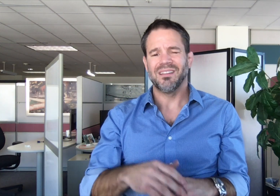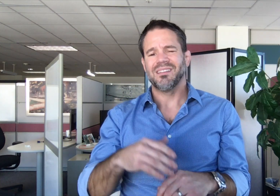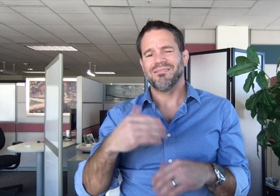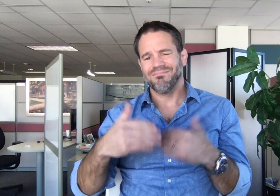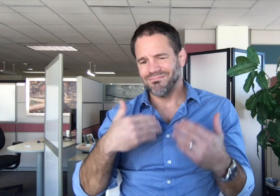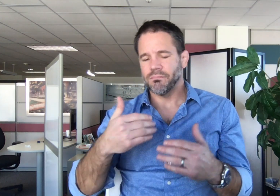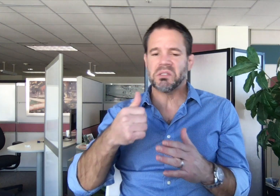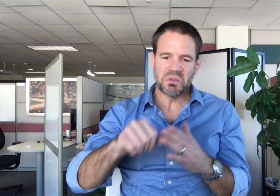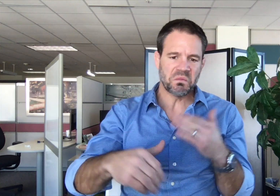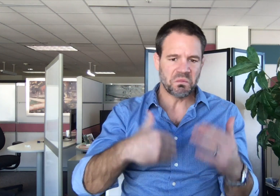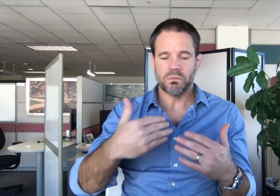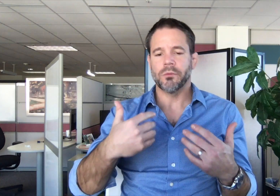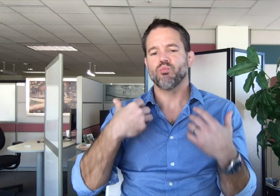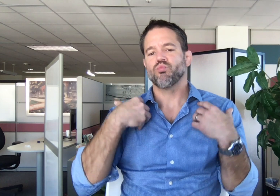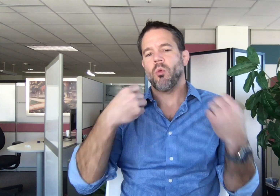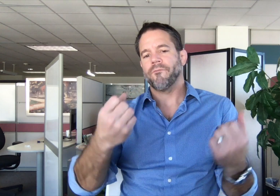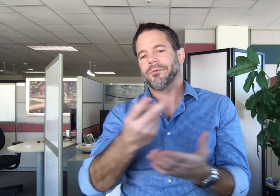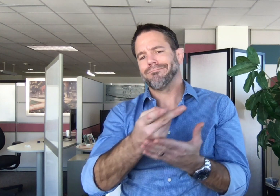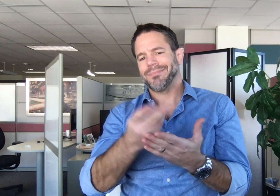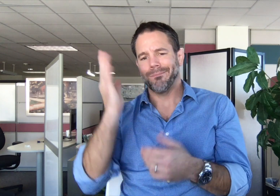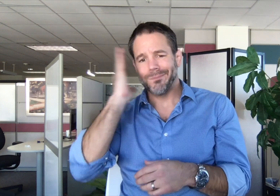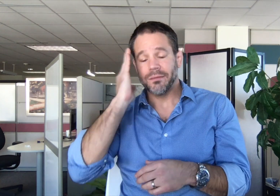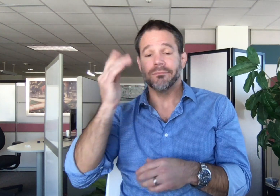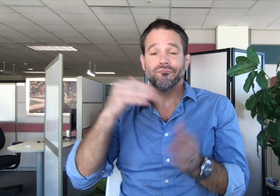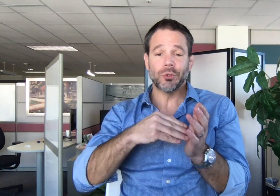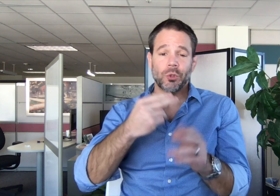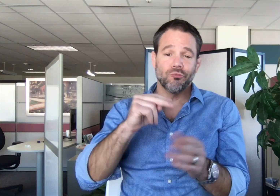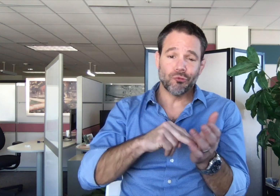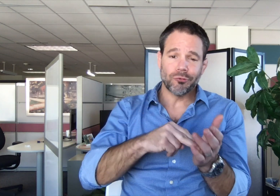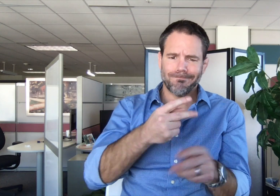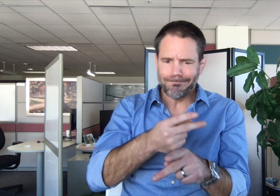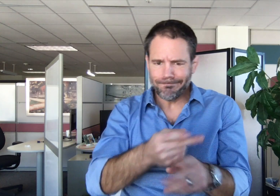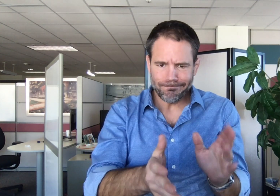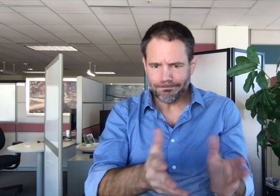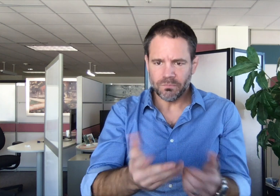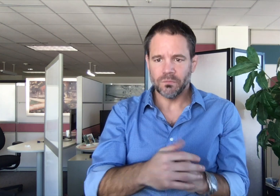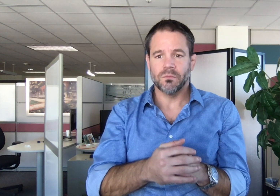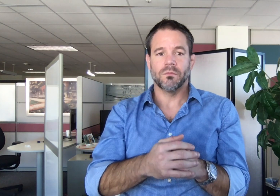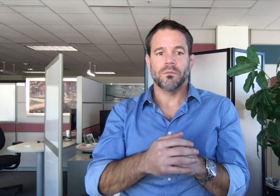During the recovery, I was bedridden and under the constant care of the medical staff.